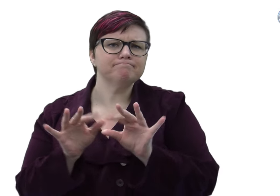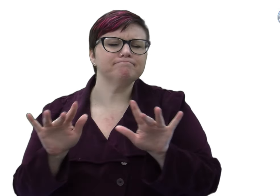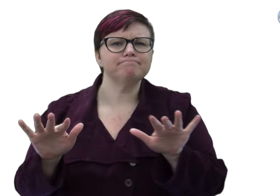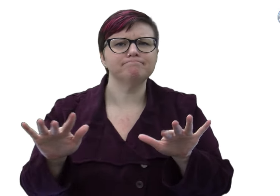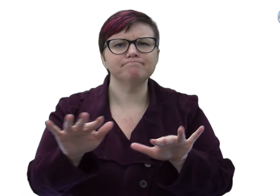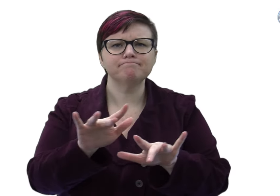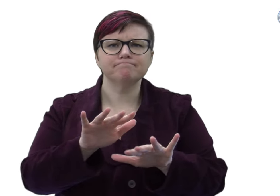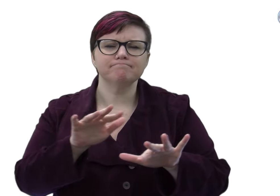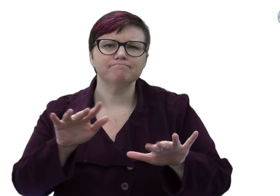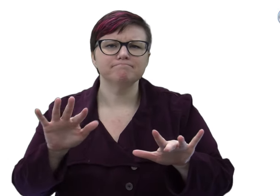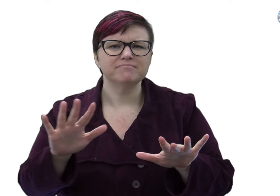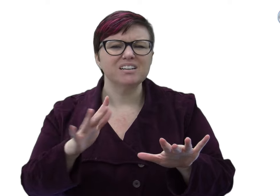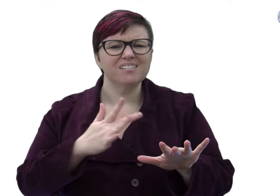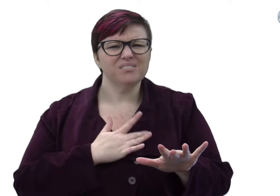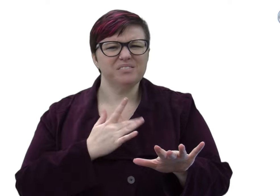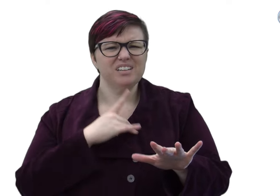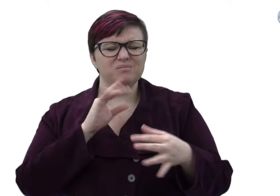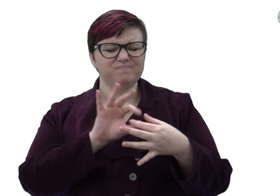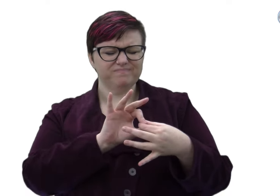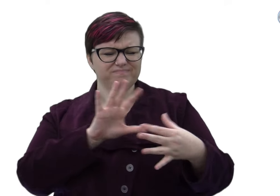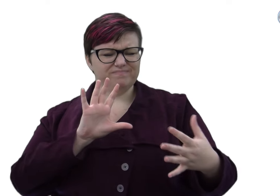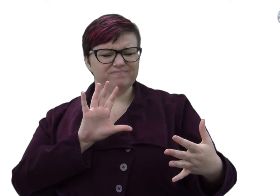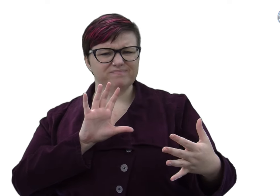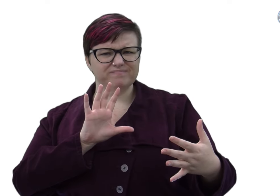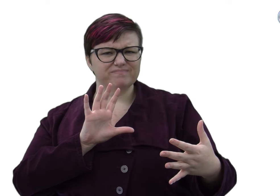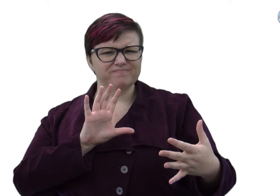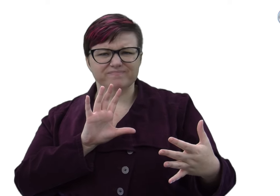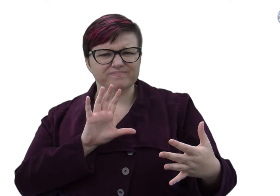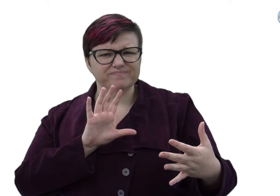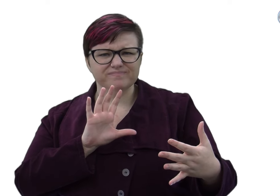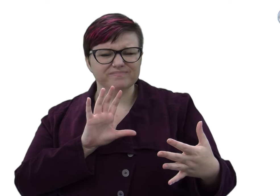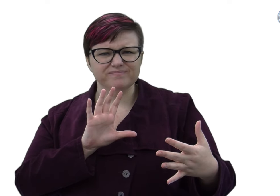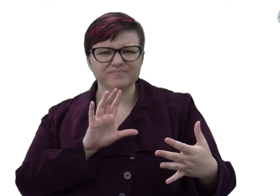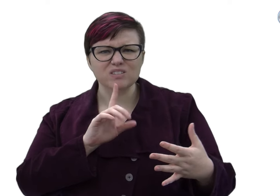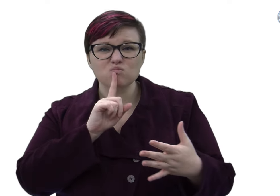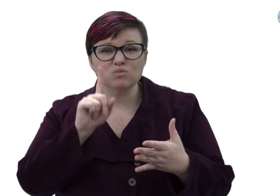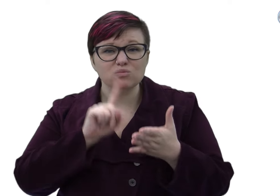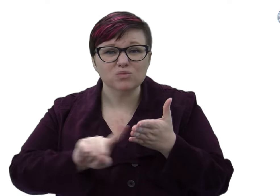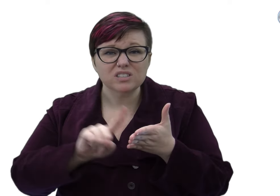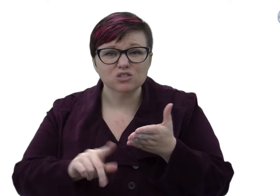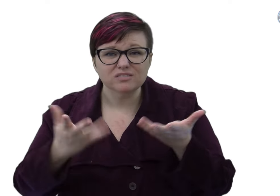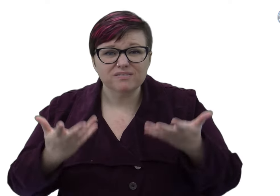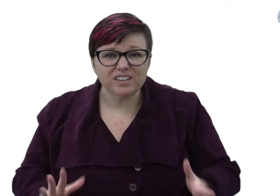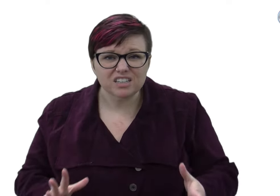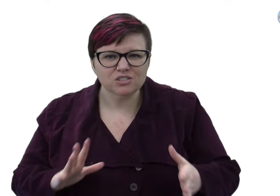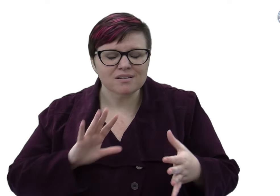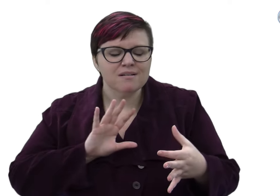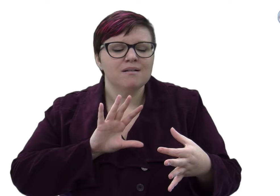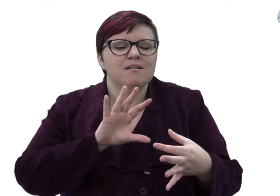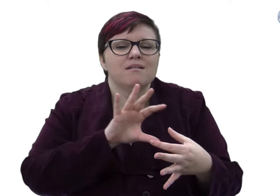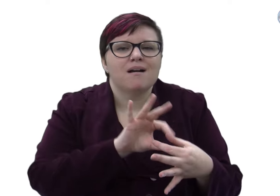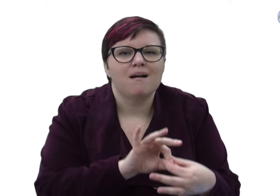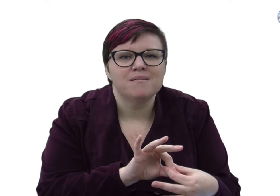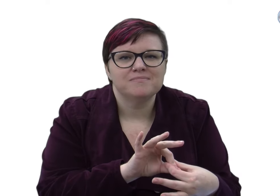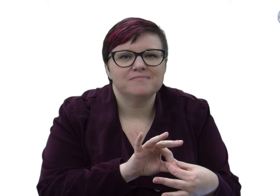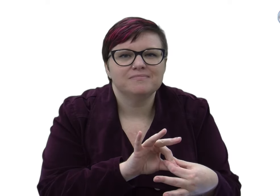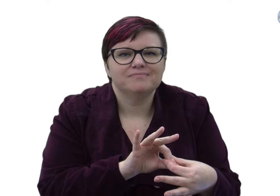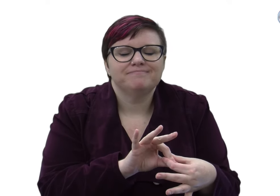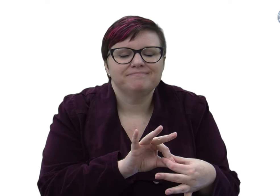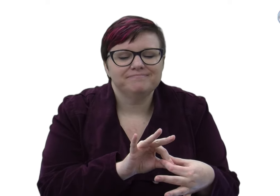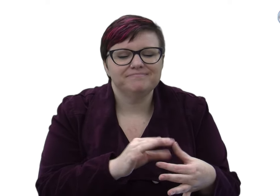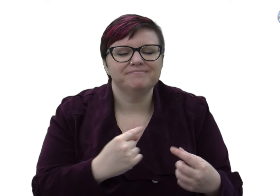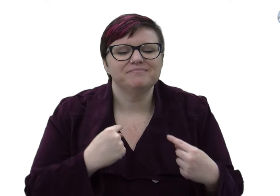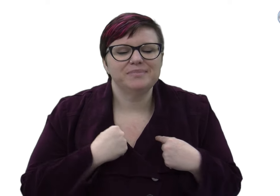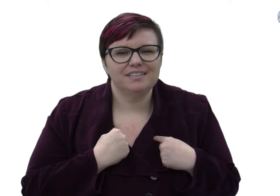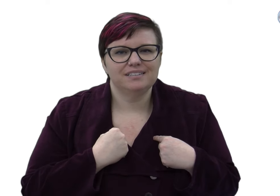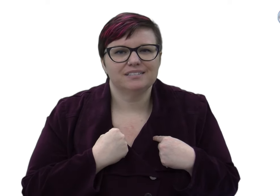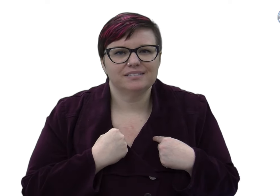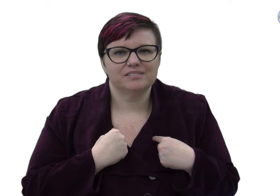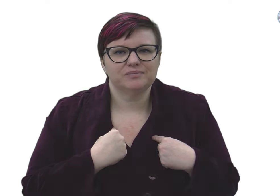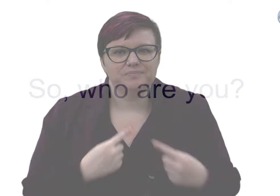This research process has shown me that as an interpreter myself, the work is me.